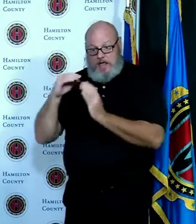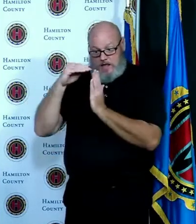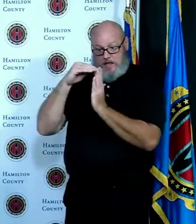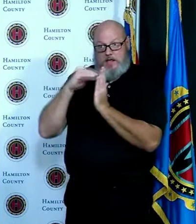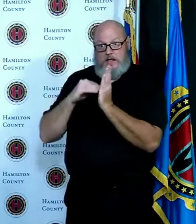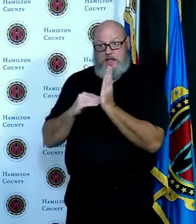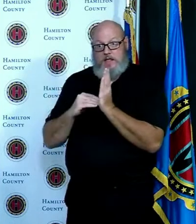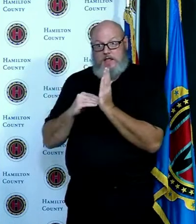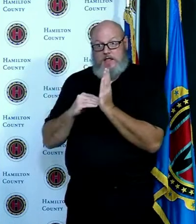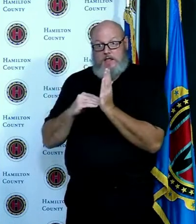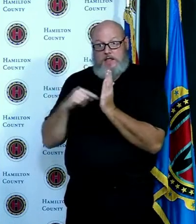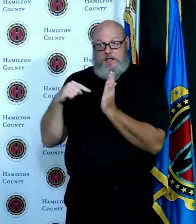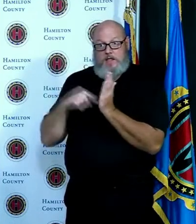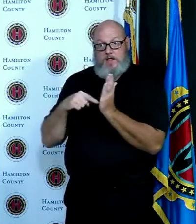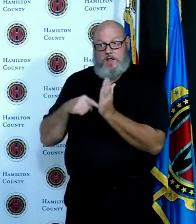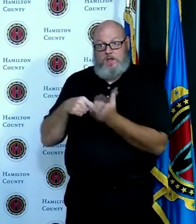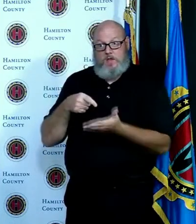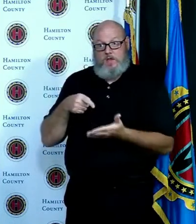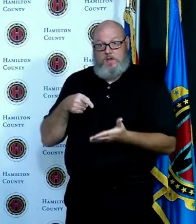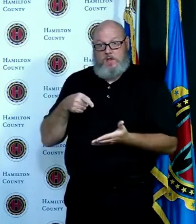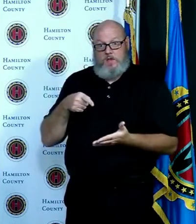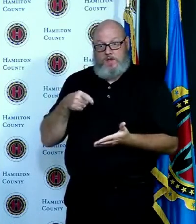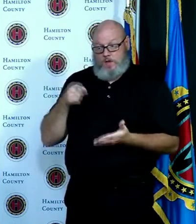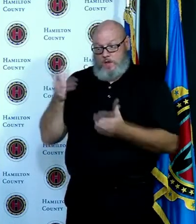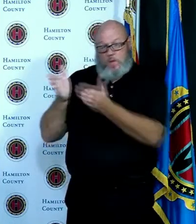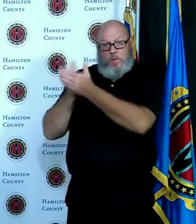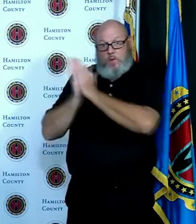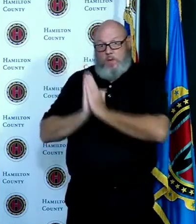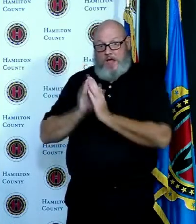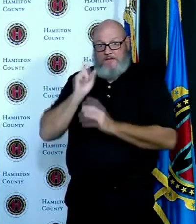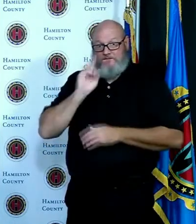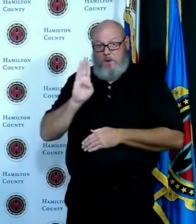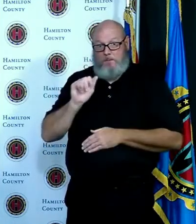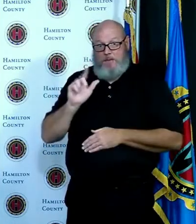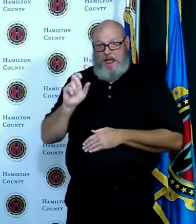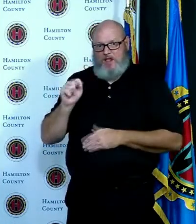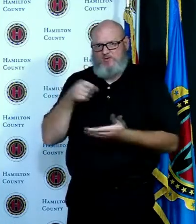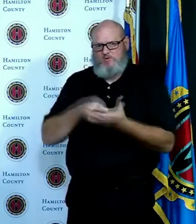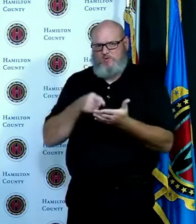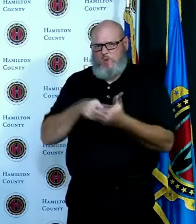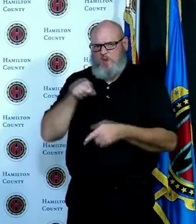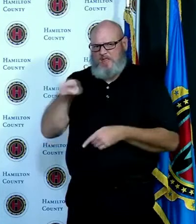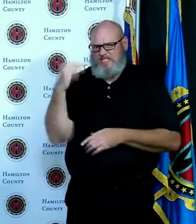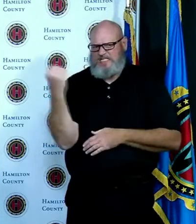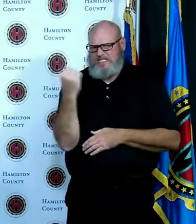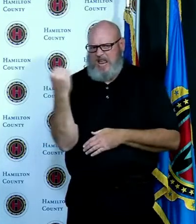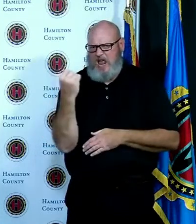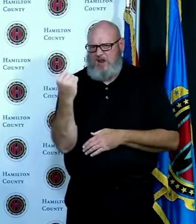is noon this Saturday October 31st but we are urging voters to not wait until that deadline